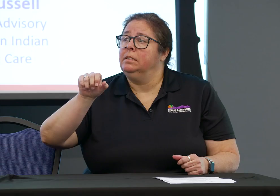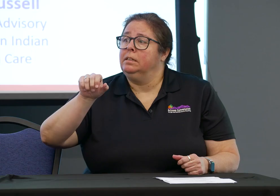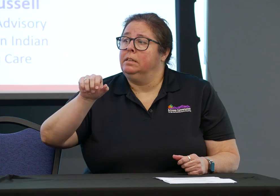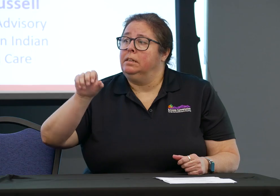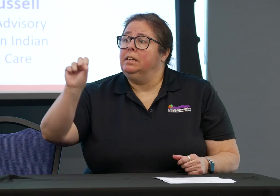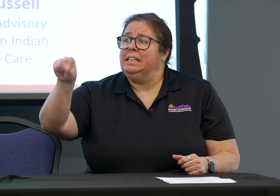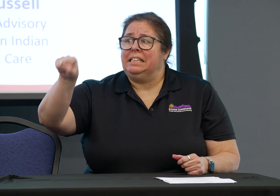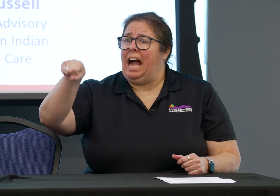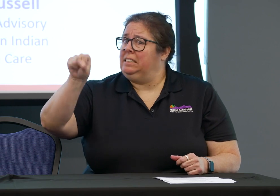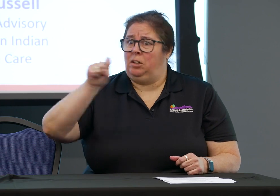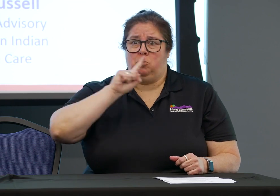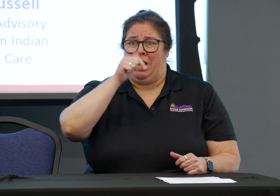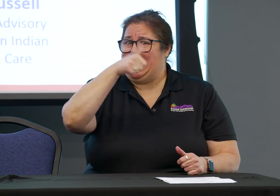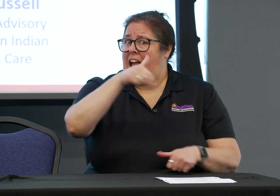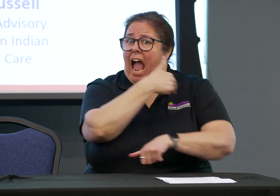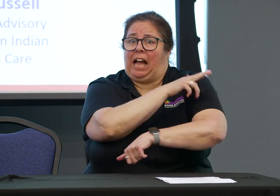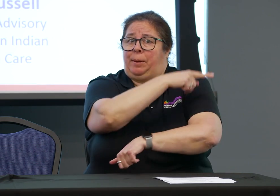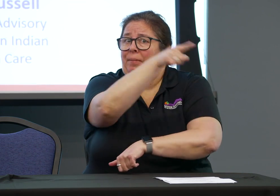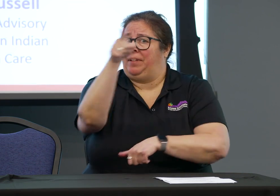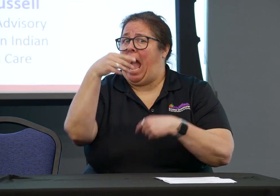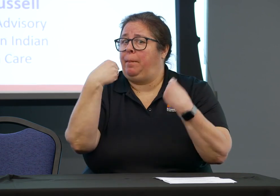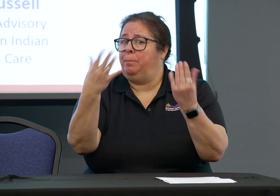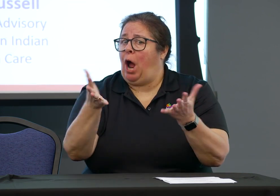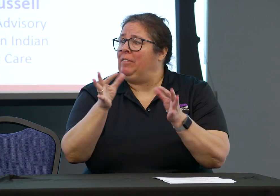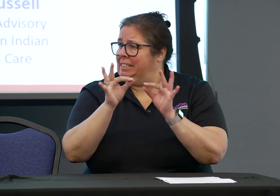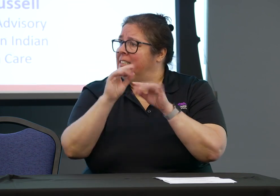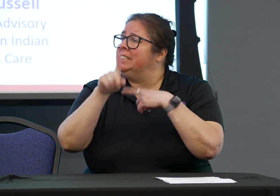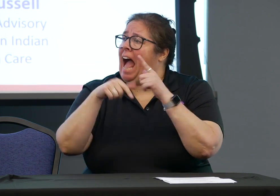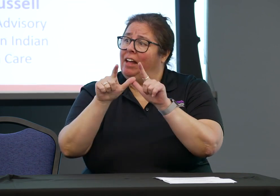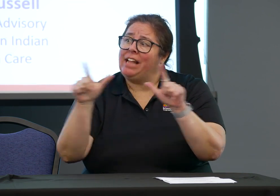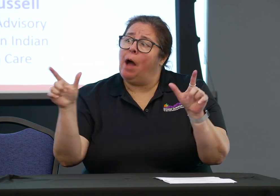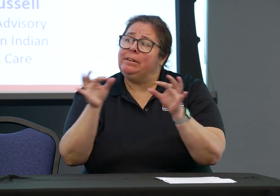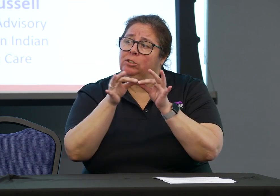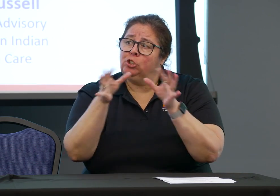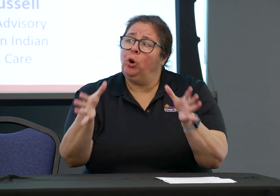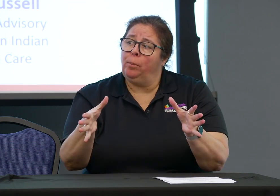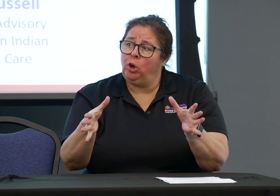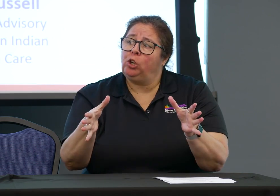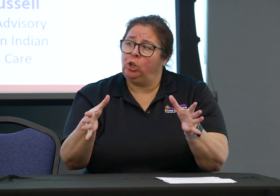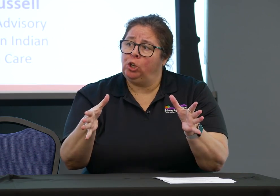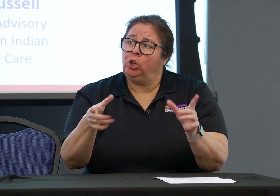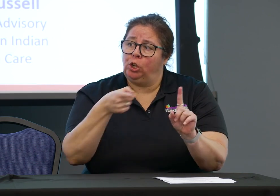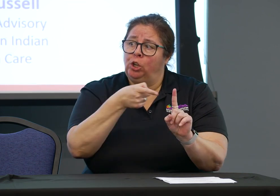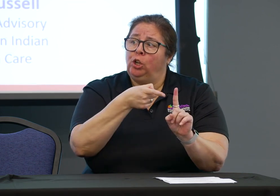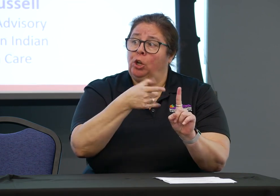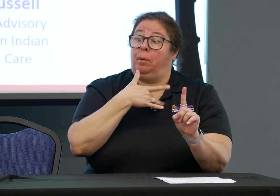Well, to answer your question, yes, we have hospitals that are providing sign language interpreters.